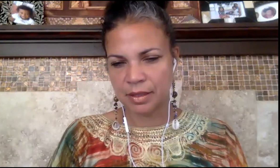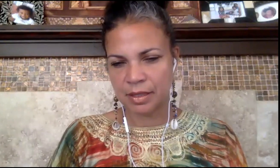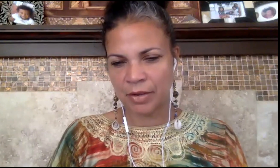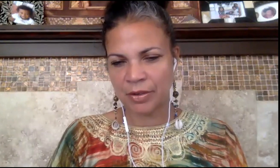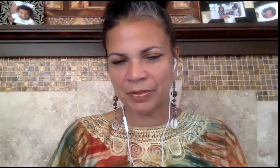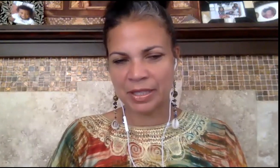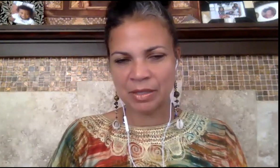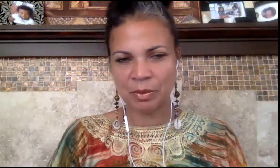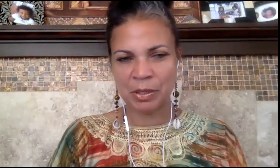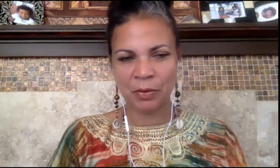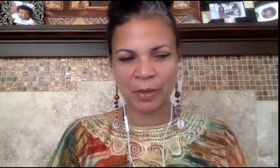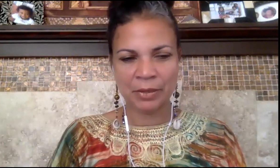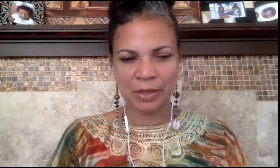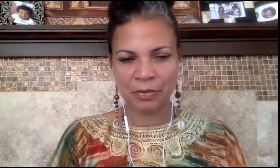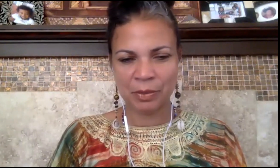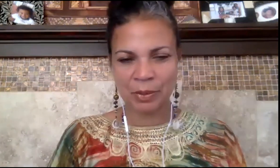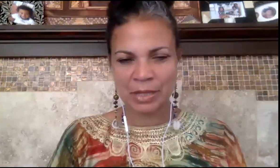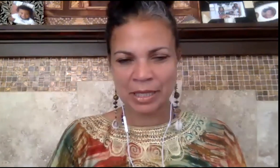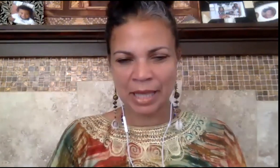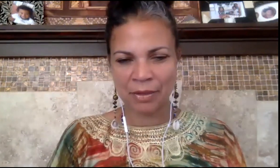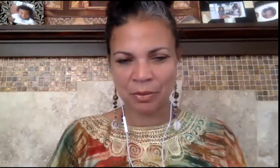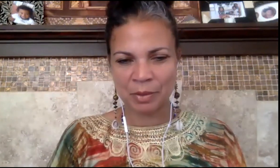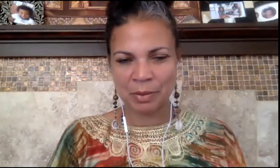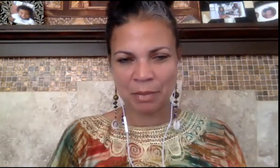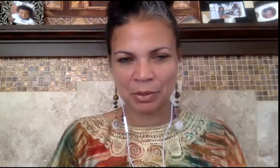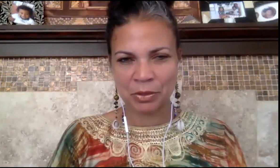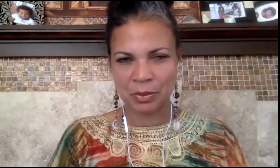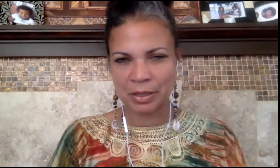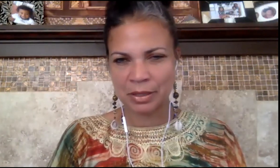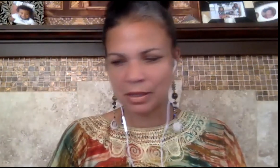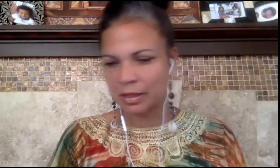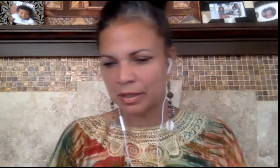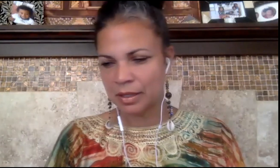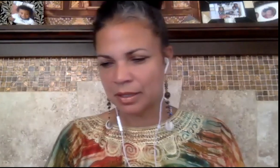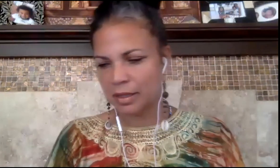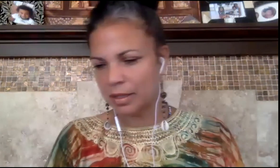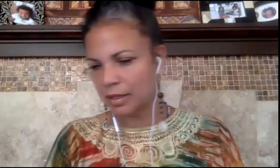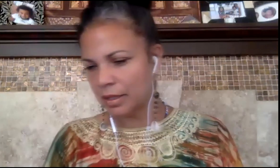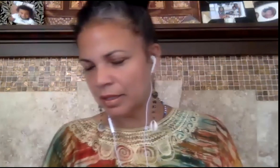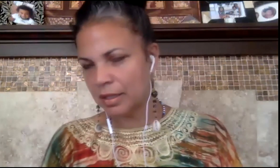sorry for this it would be greater if we were together we'd be able to do it